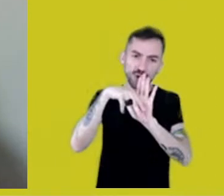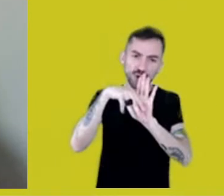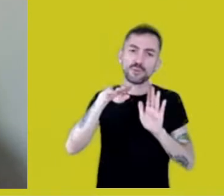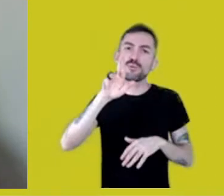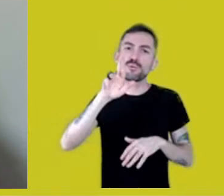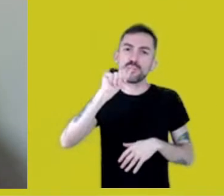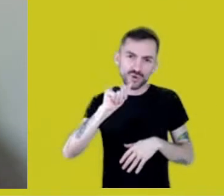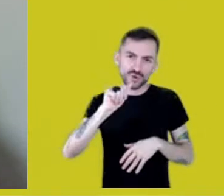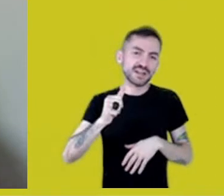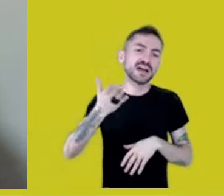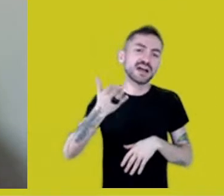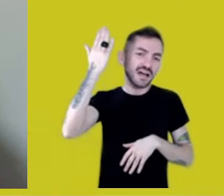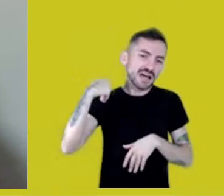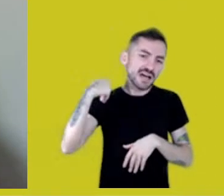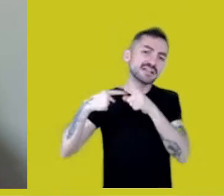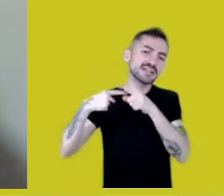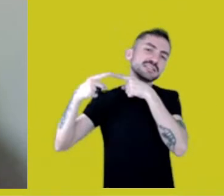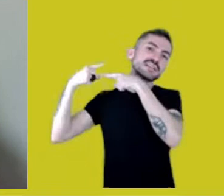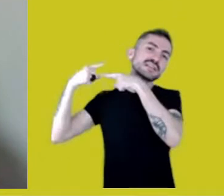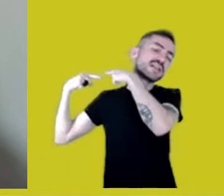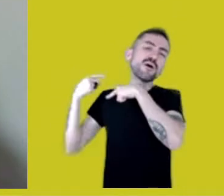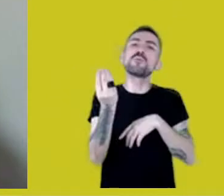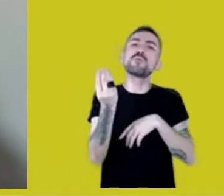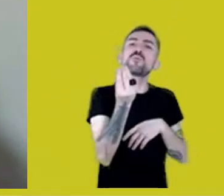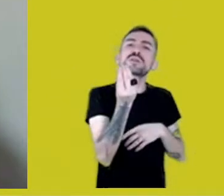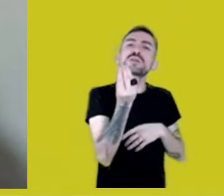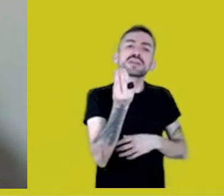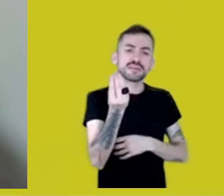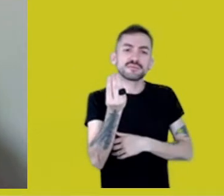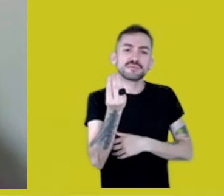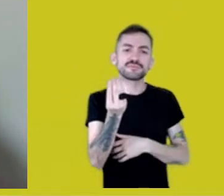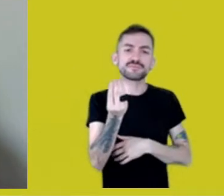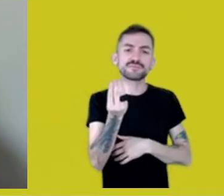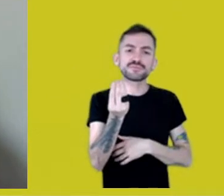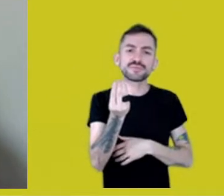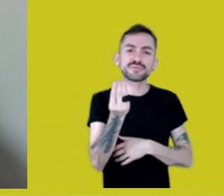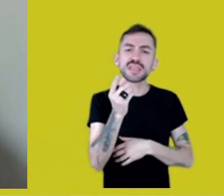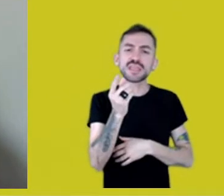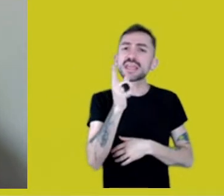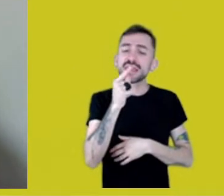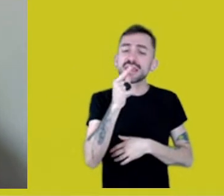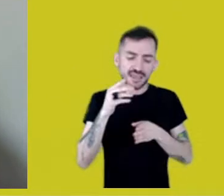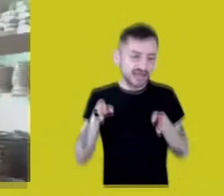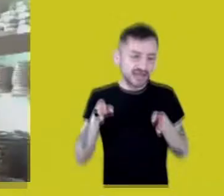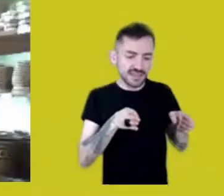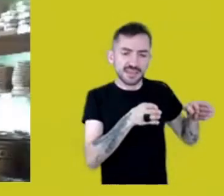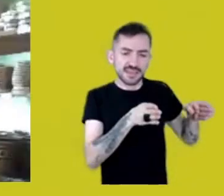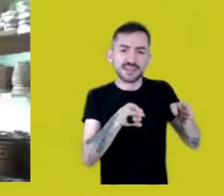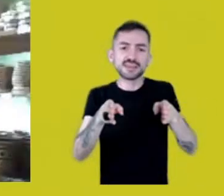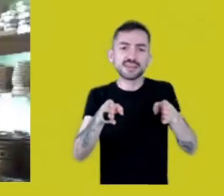Because the Madeira River has always been occupied by the Mura people.